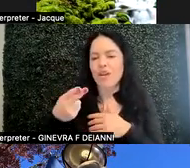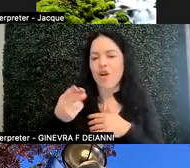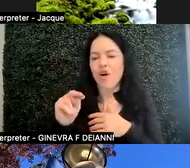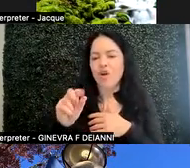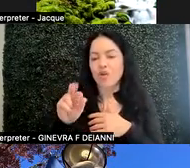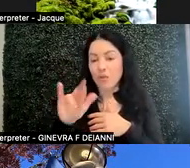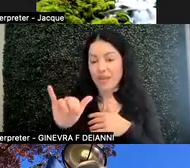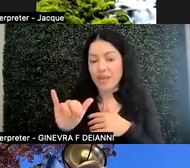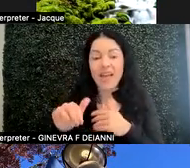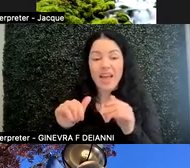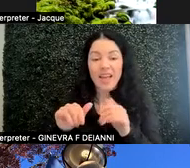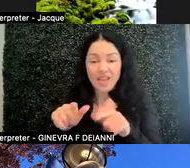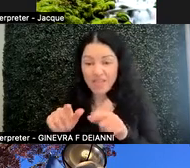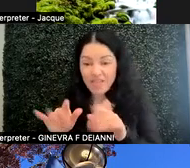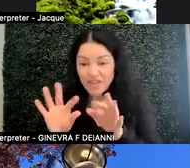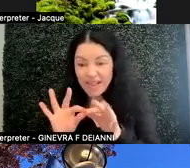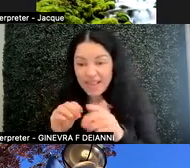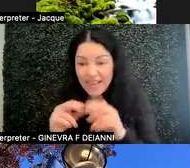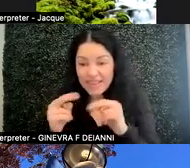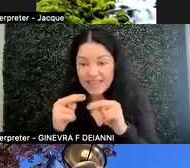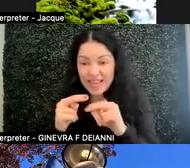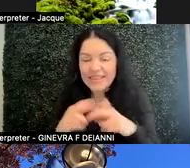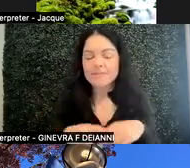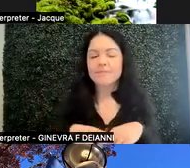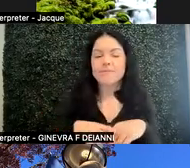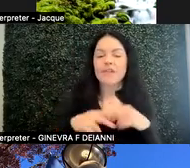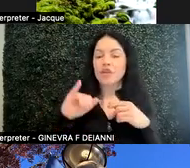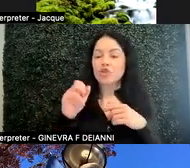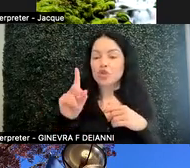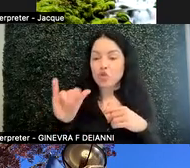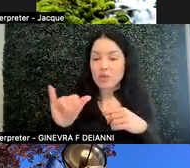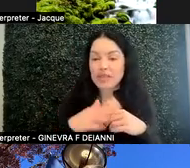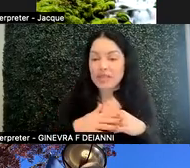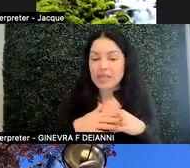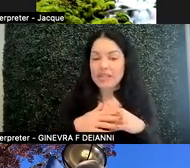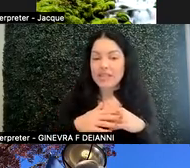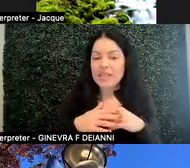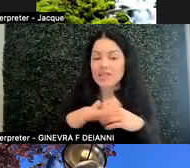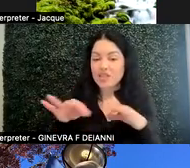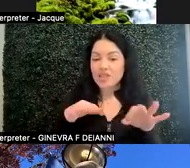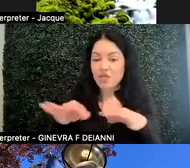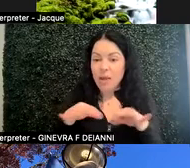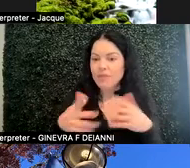can go to the links. At this blog Judy describes exactly what she means by it.